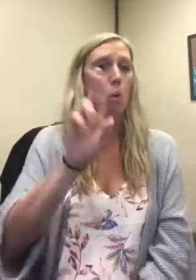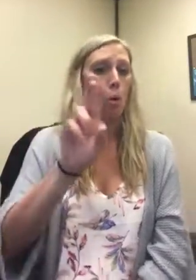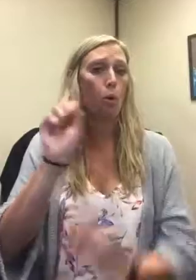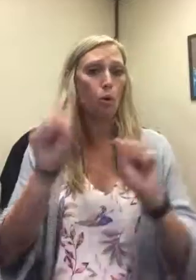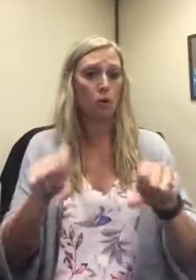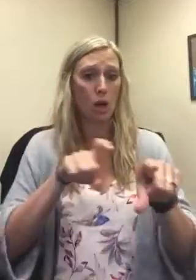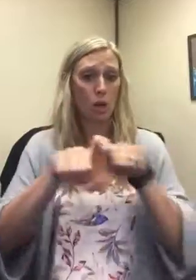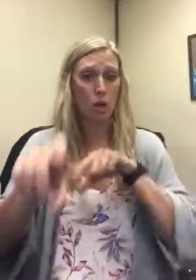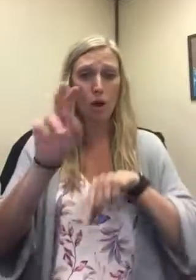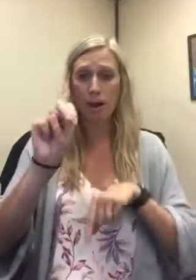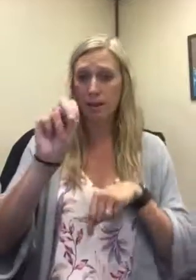Or, you can call NCDHH